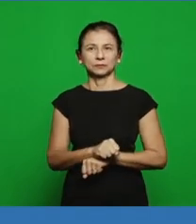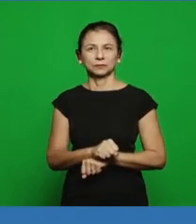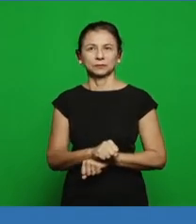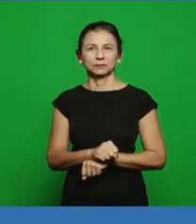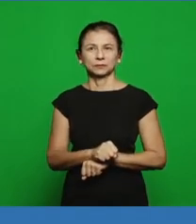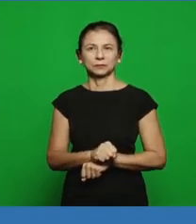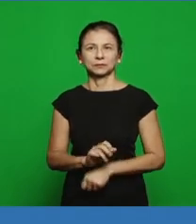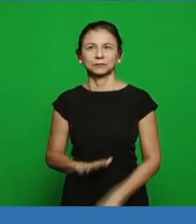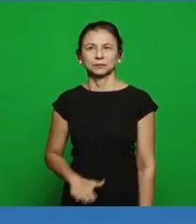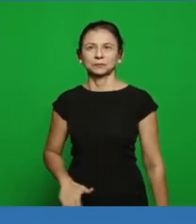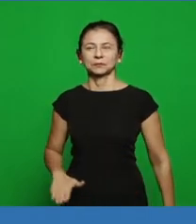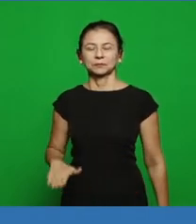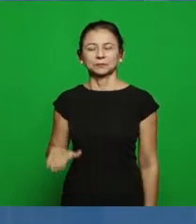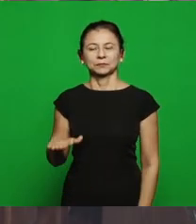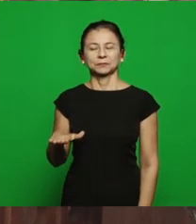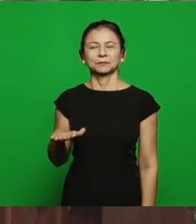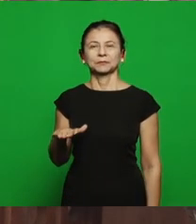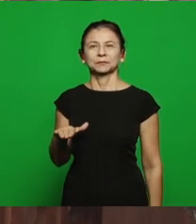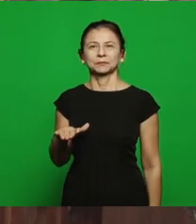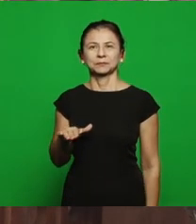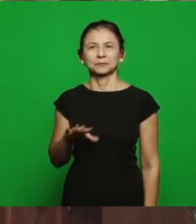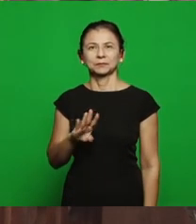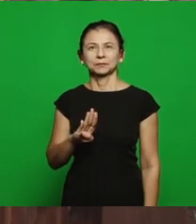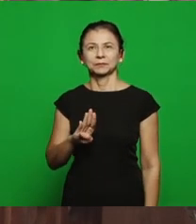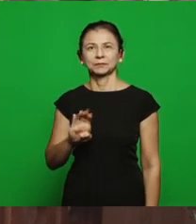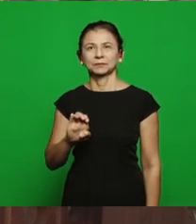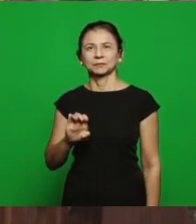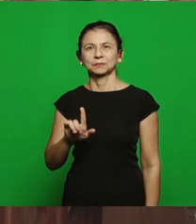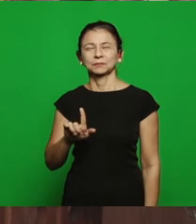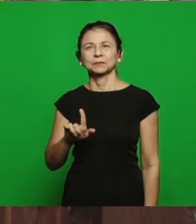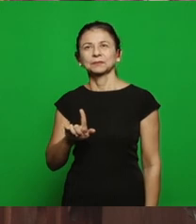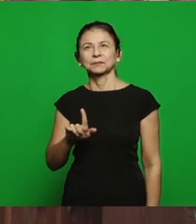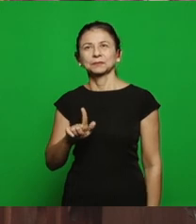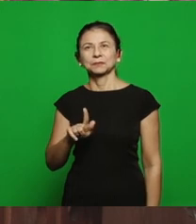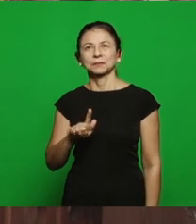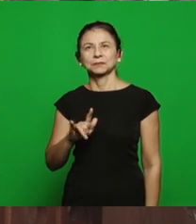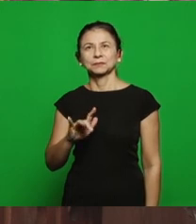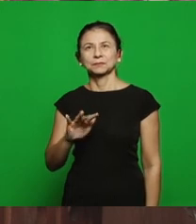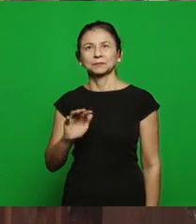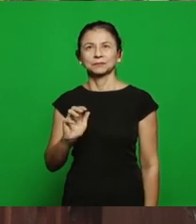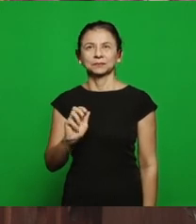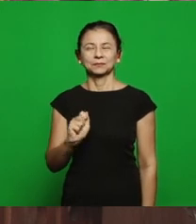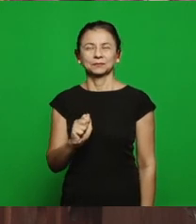in Lommel, Belgium, you can pass, do you